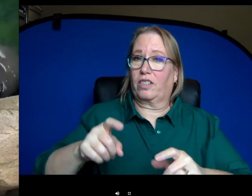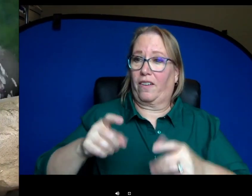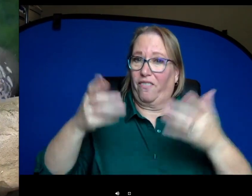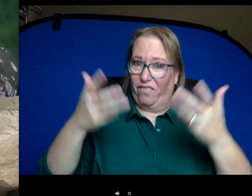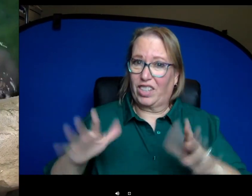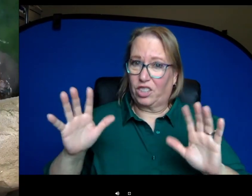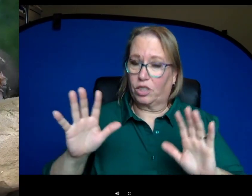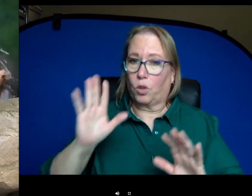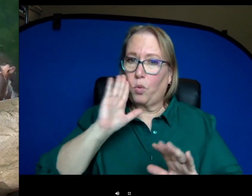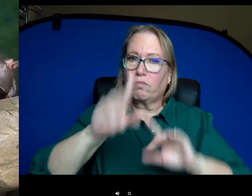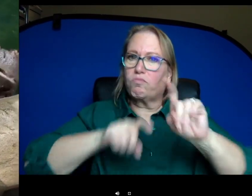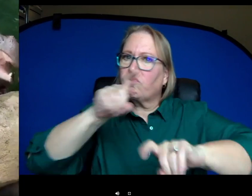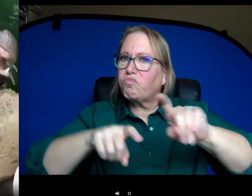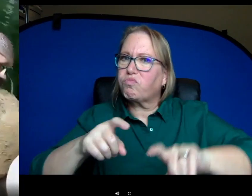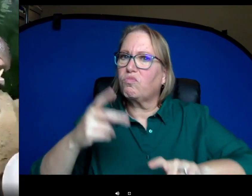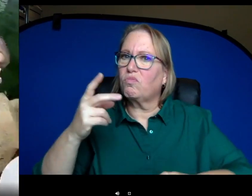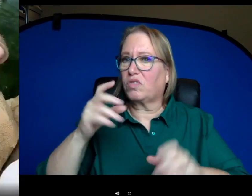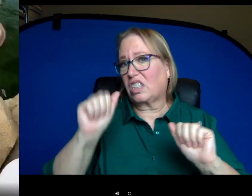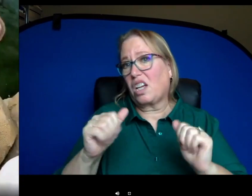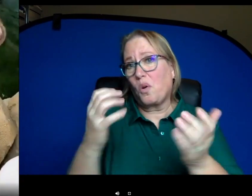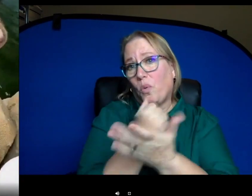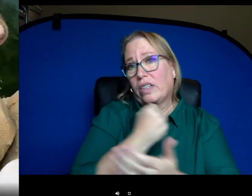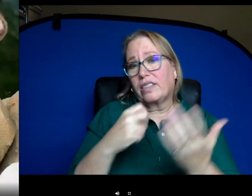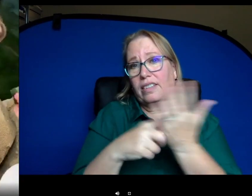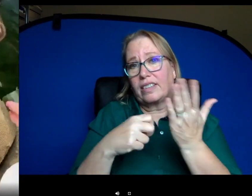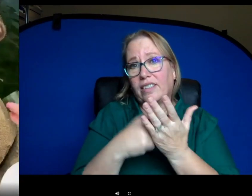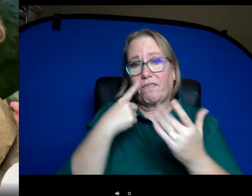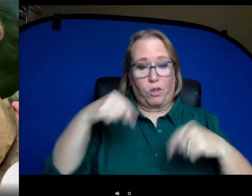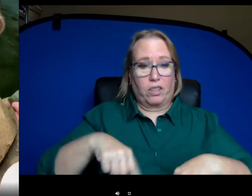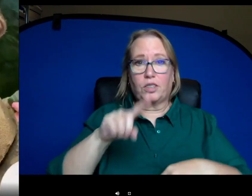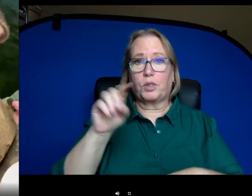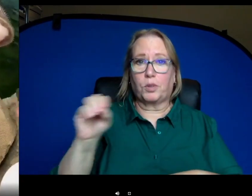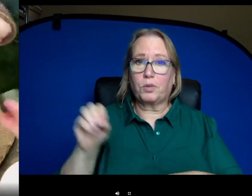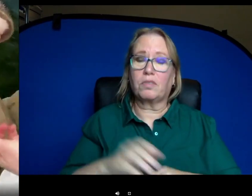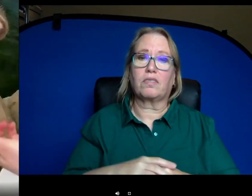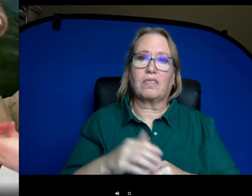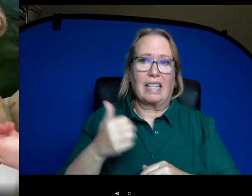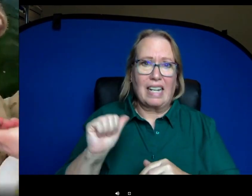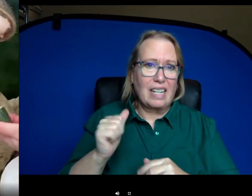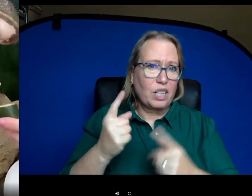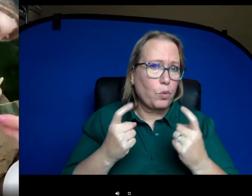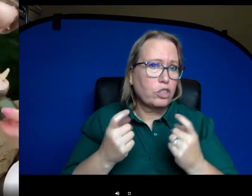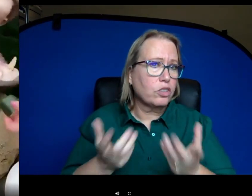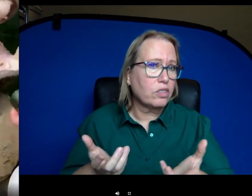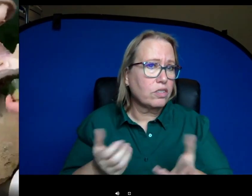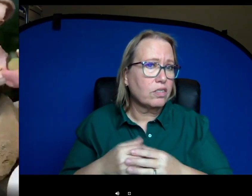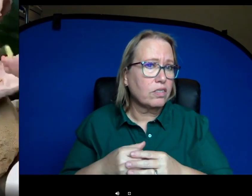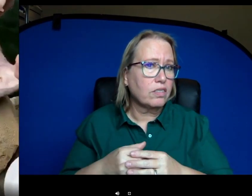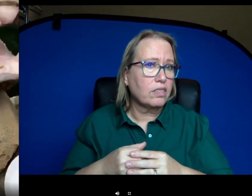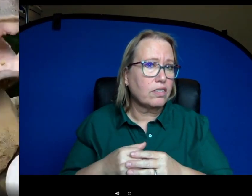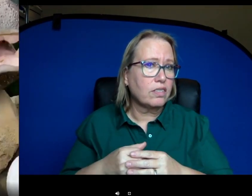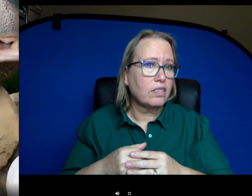to win four tickets to the Cincinnati Zoo. And yeah, any last questions for us?